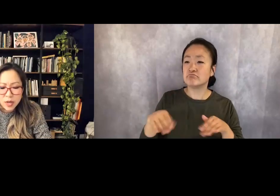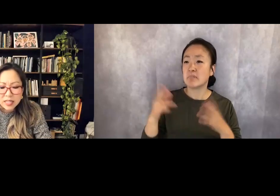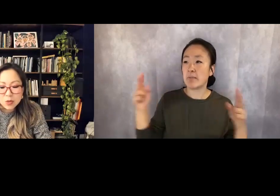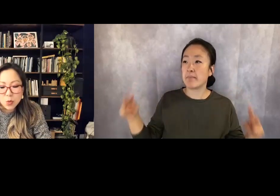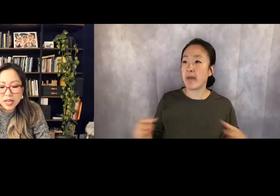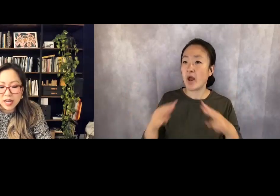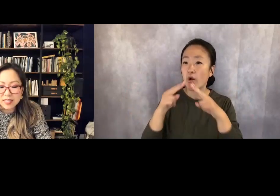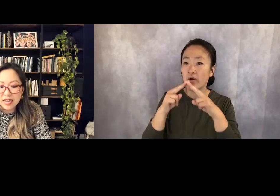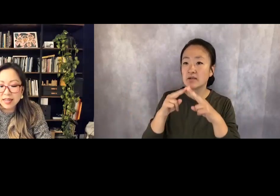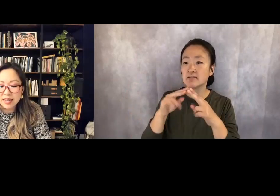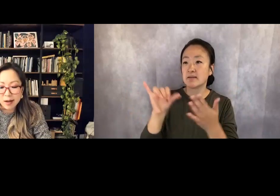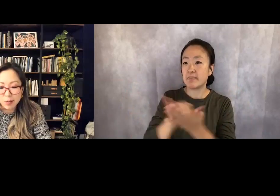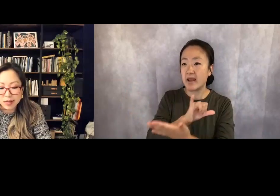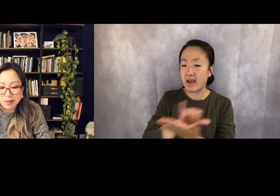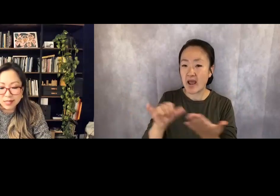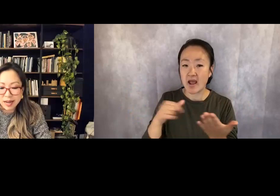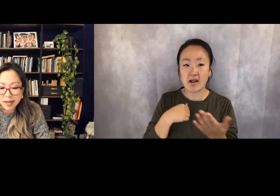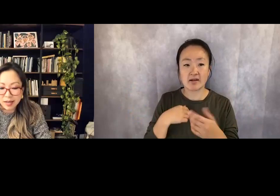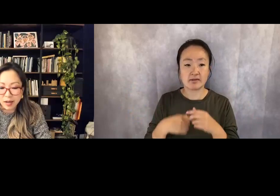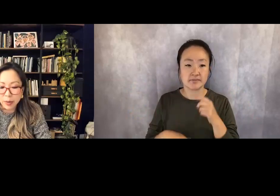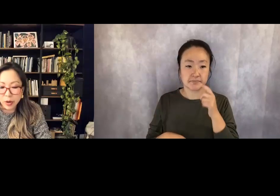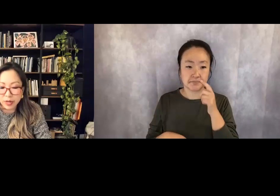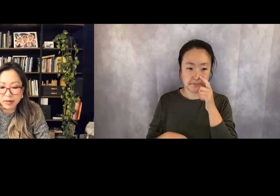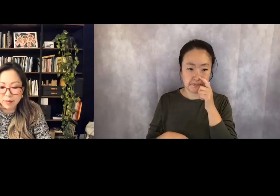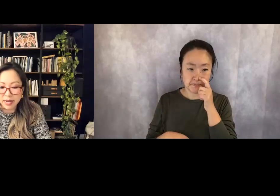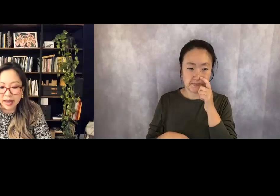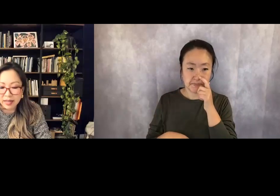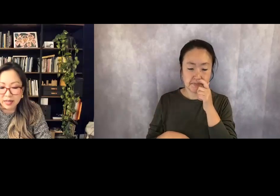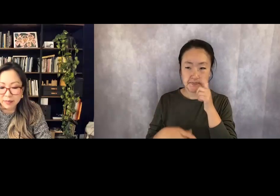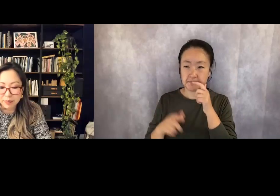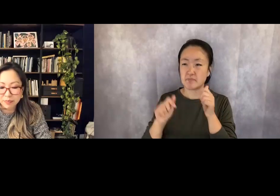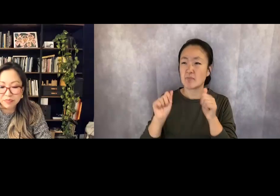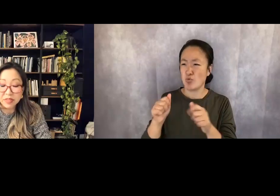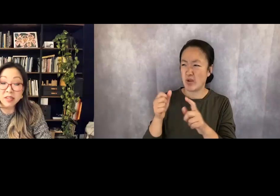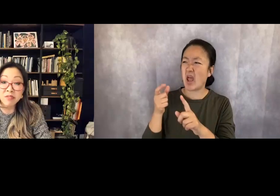You can't swing a dead cat without snagging a poet in Manhattan.